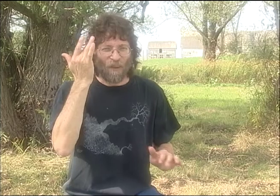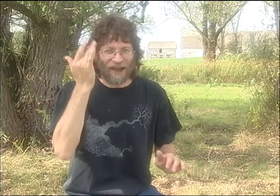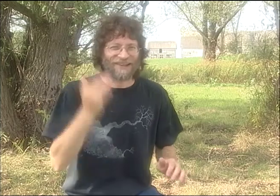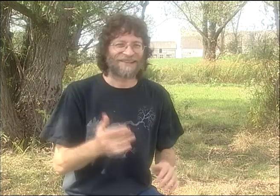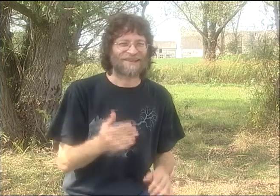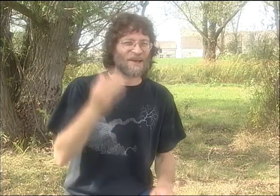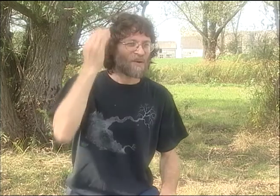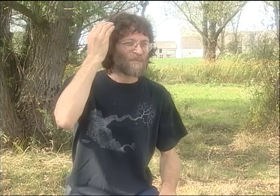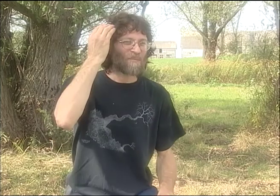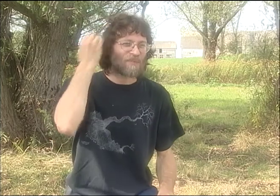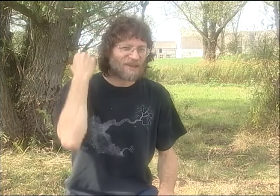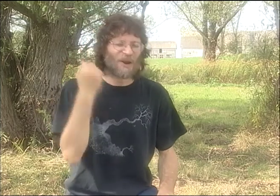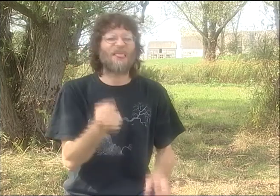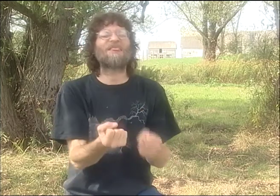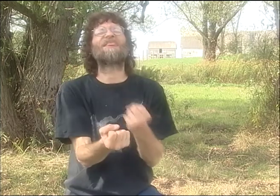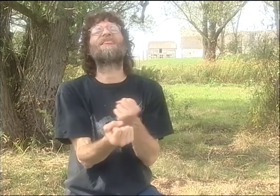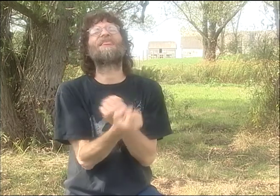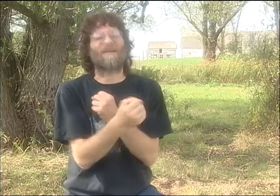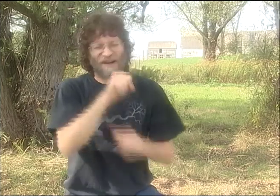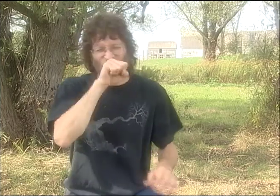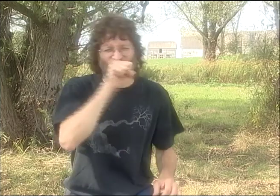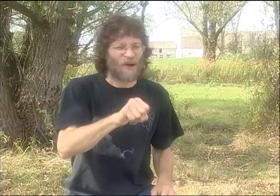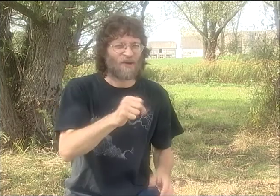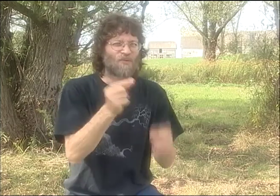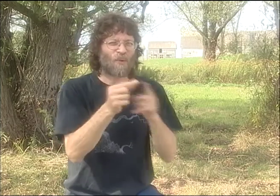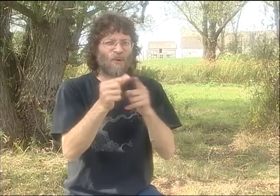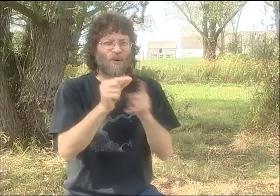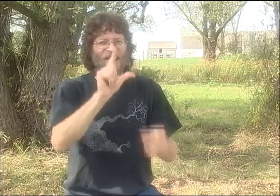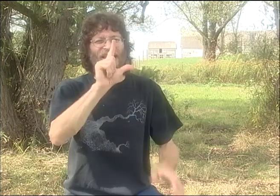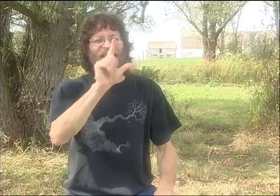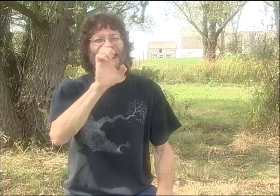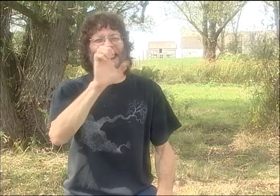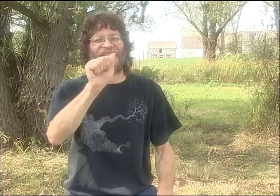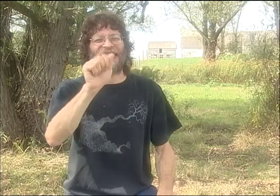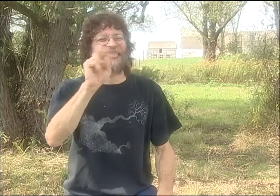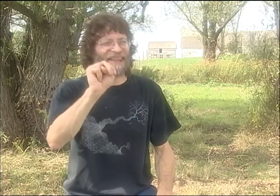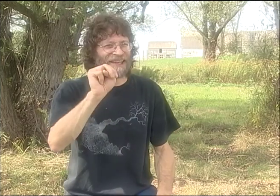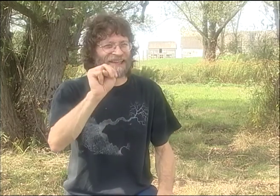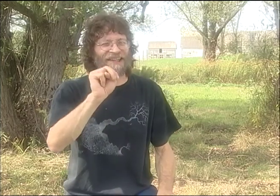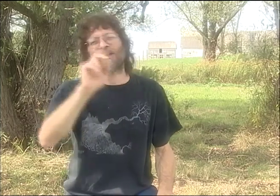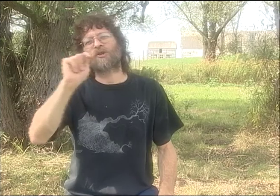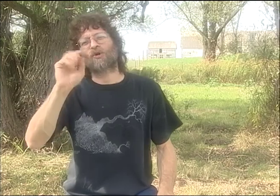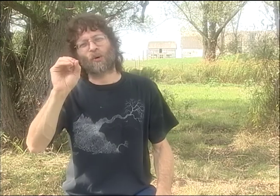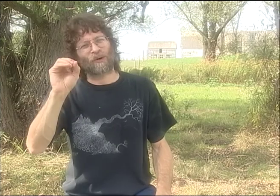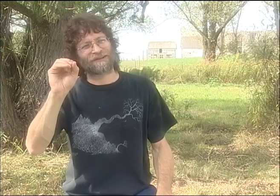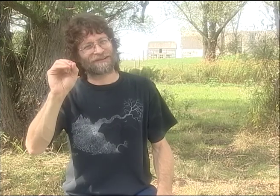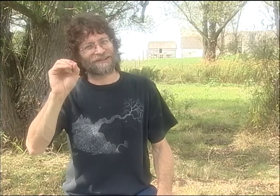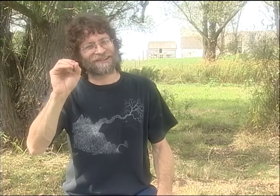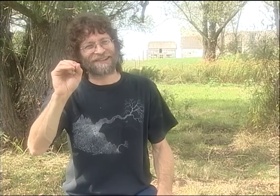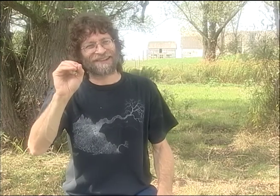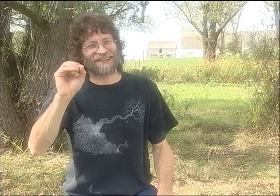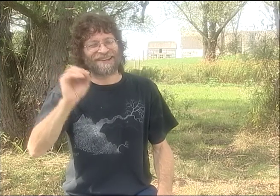"BRIDGE OF..." THE REASON BEING THAT PETER LOVED, LOVED